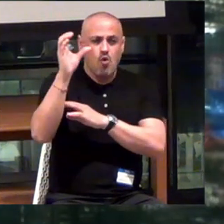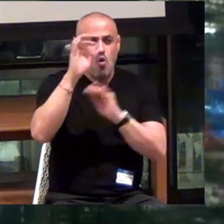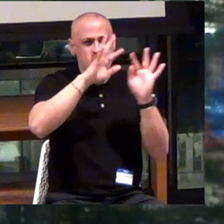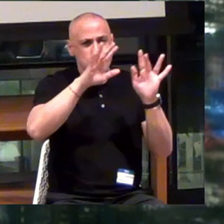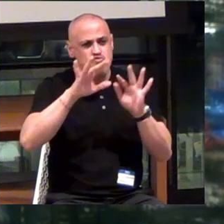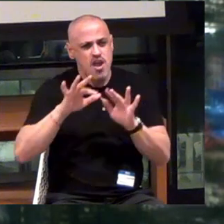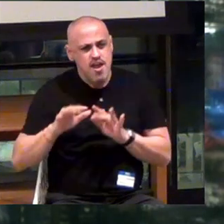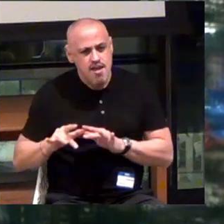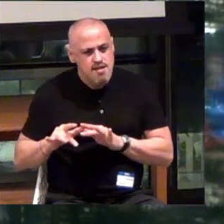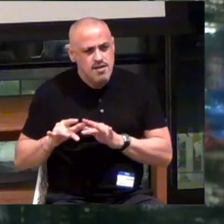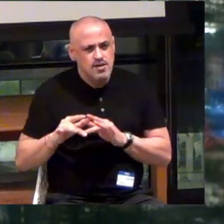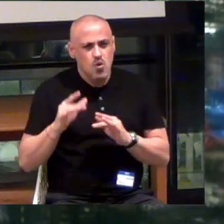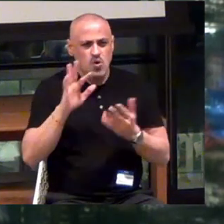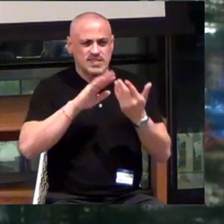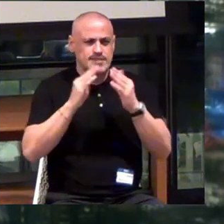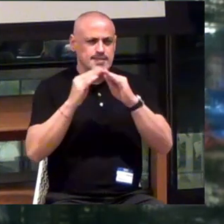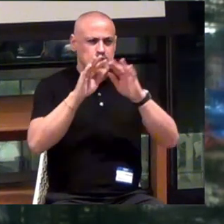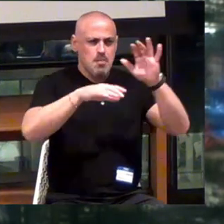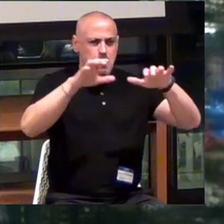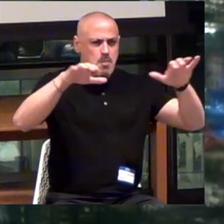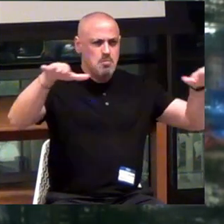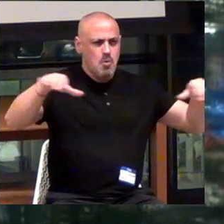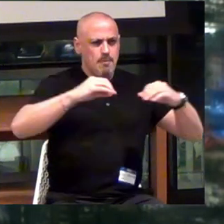Or of a cityscape with buildings.